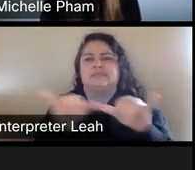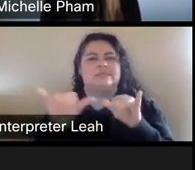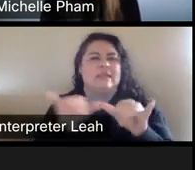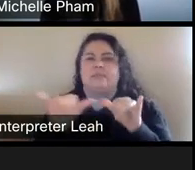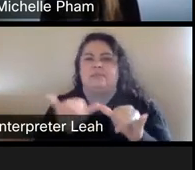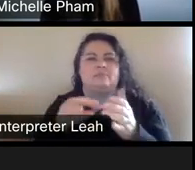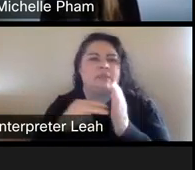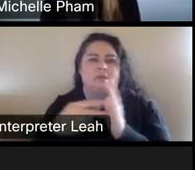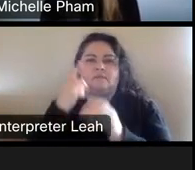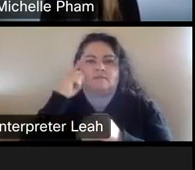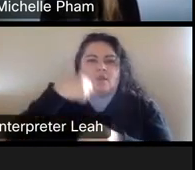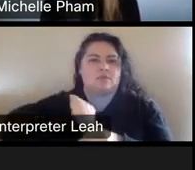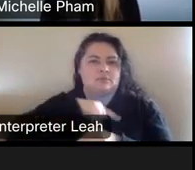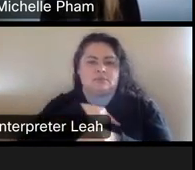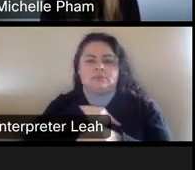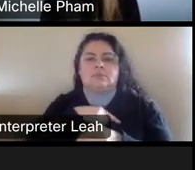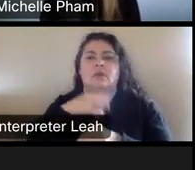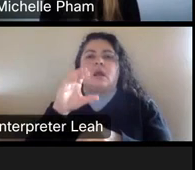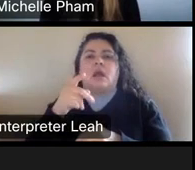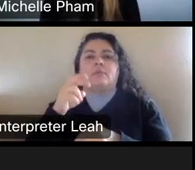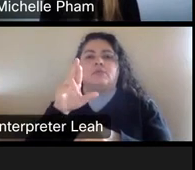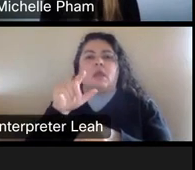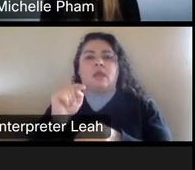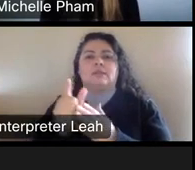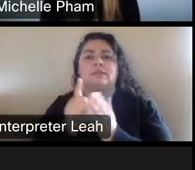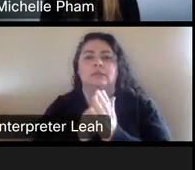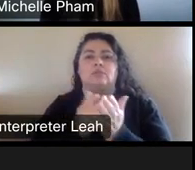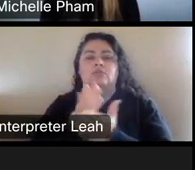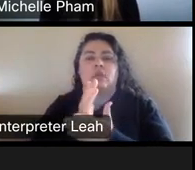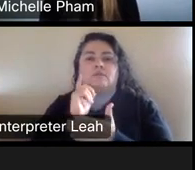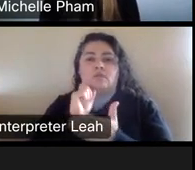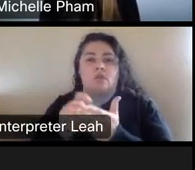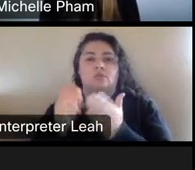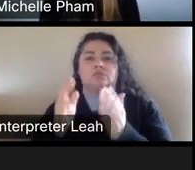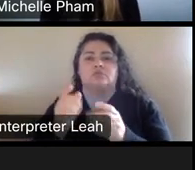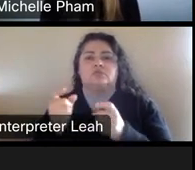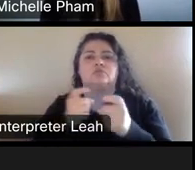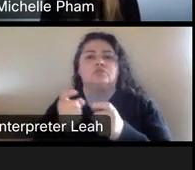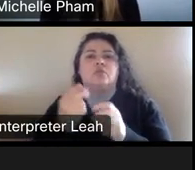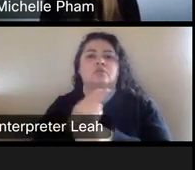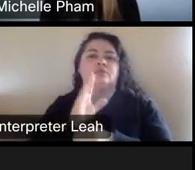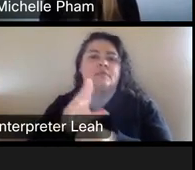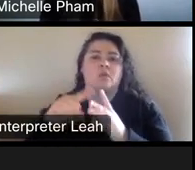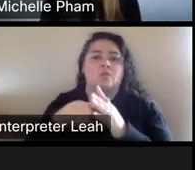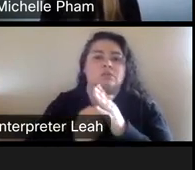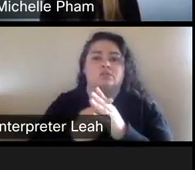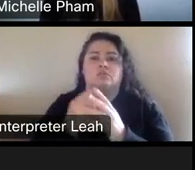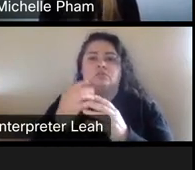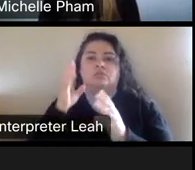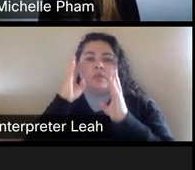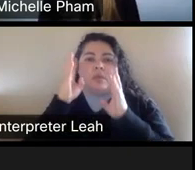So, copyright is the legal right of authors to control the use of their original creative works for a limited period.